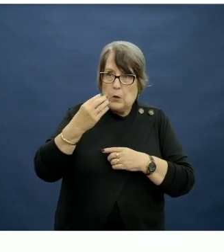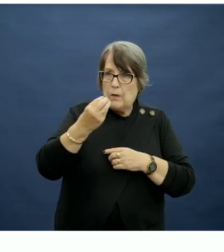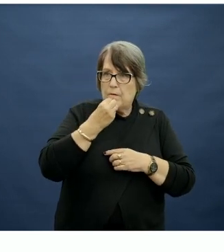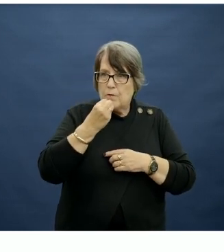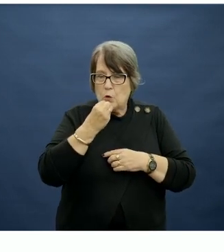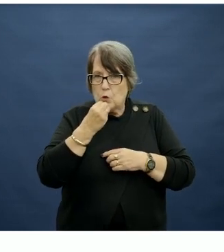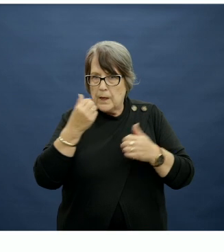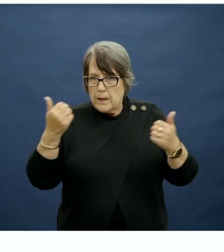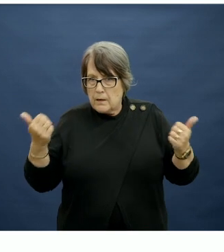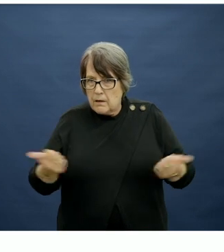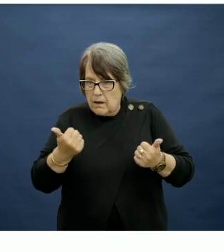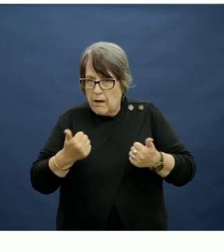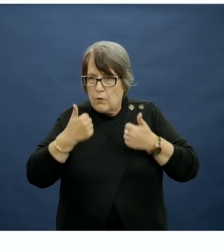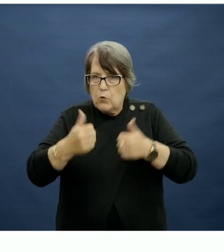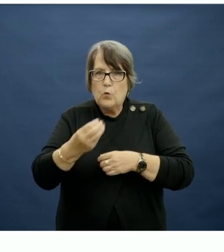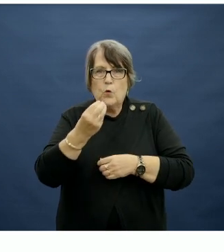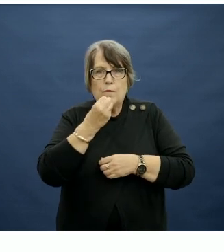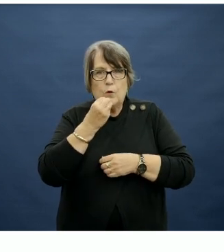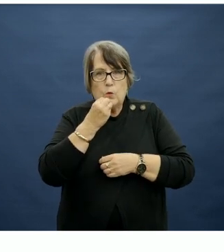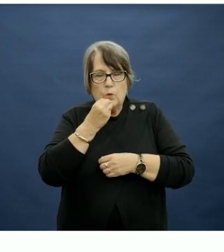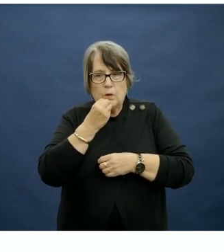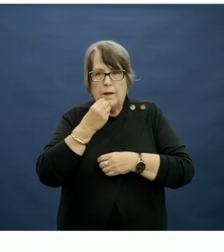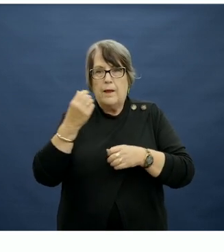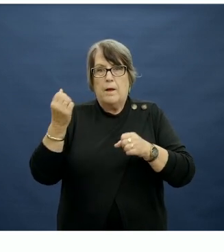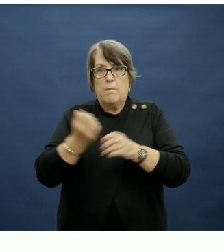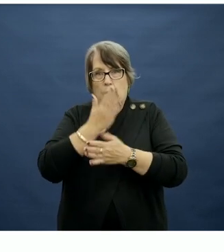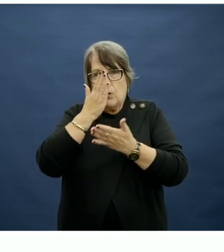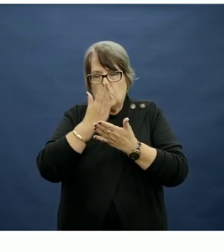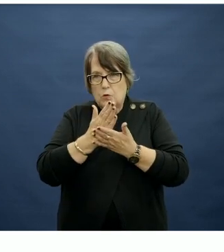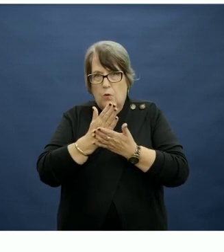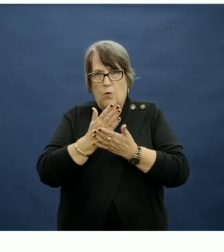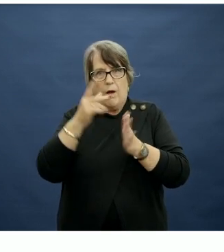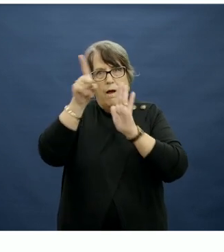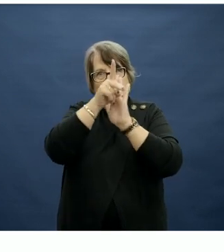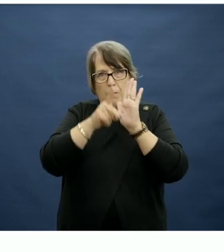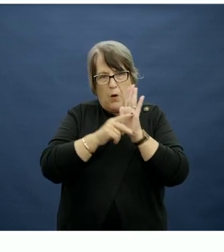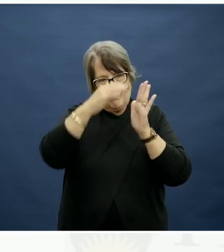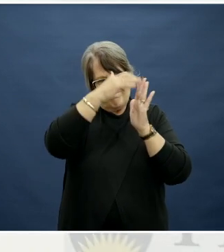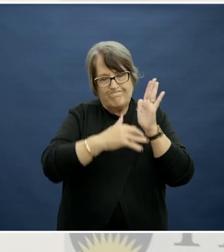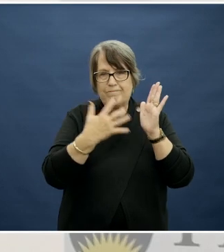have a supportive food supply and also having a supportive policy context, what are some